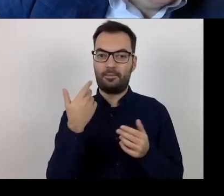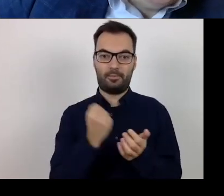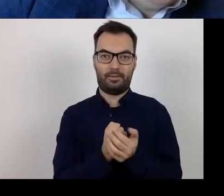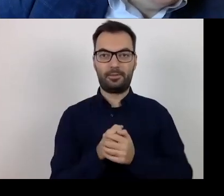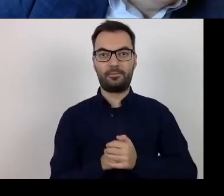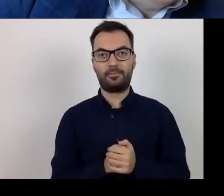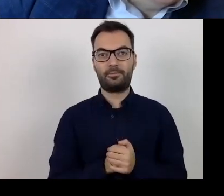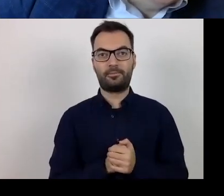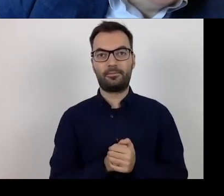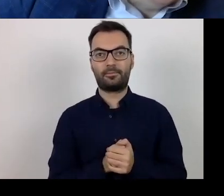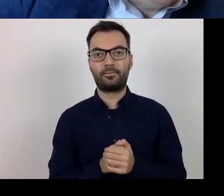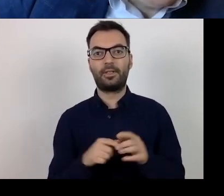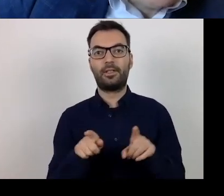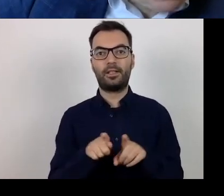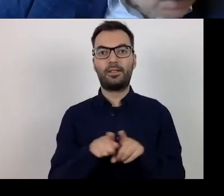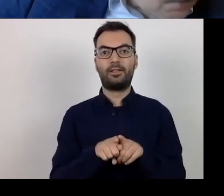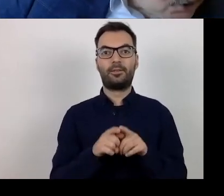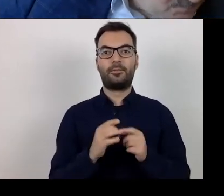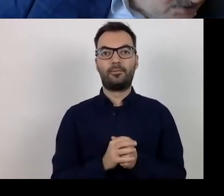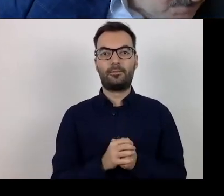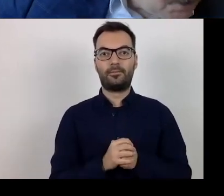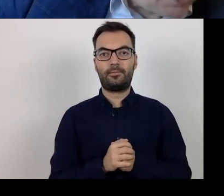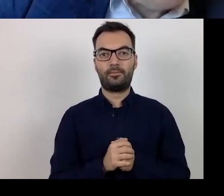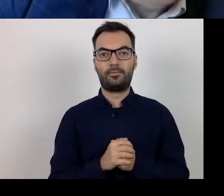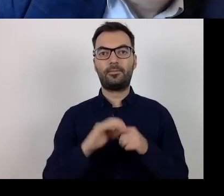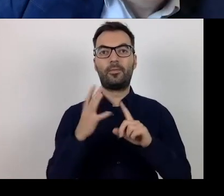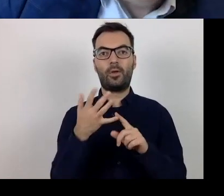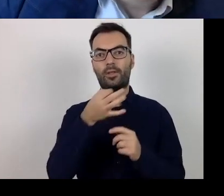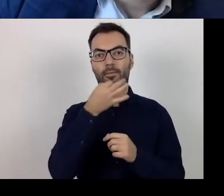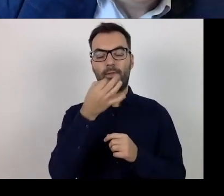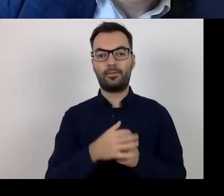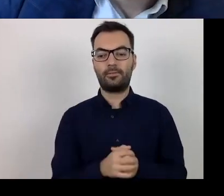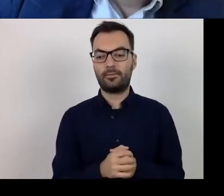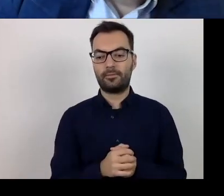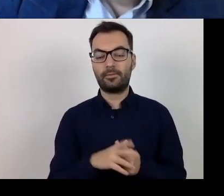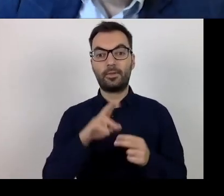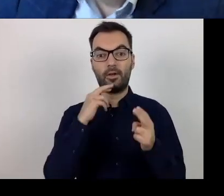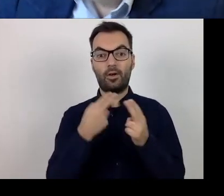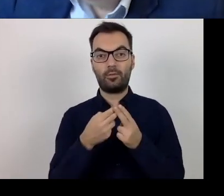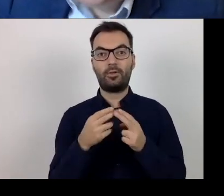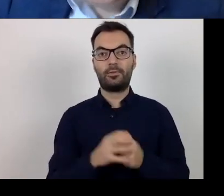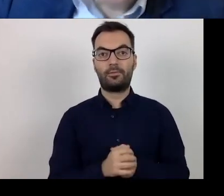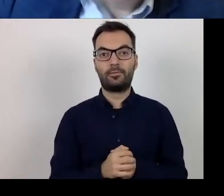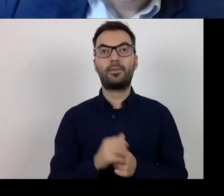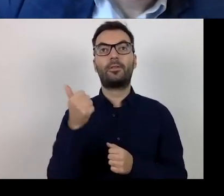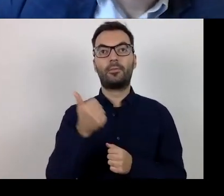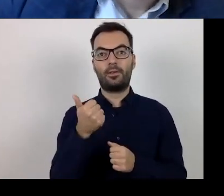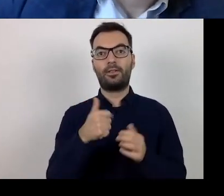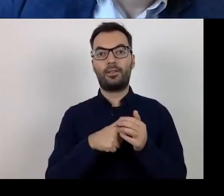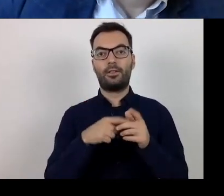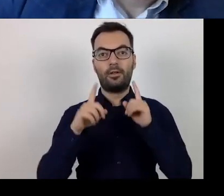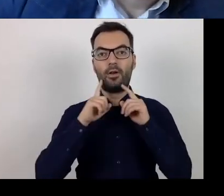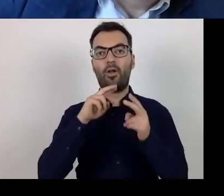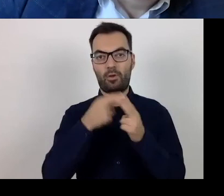In the fifth question the first answer is the correct one.